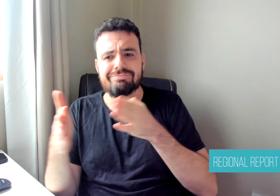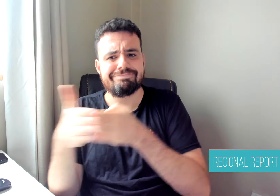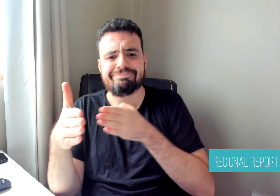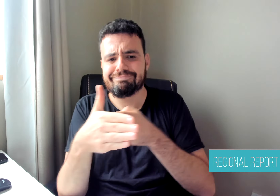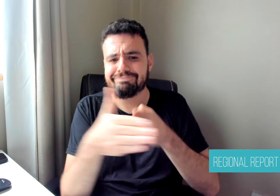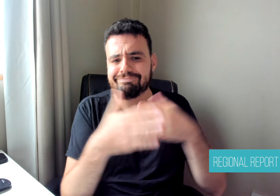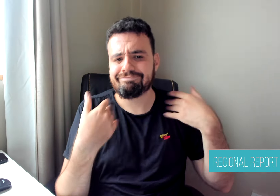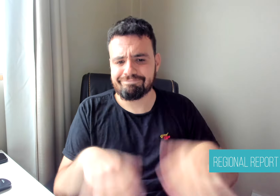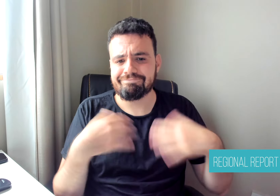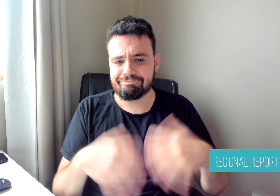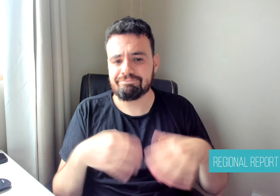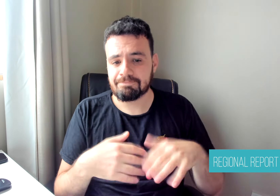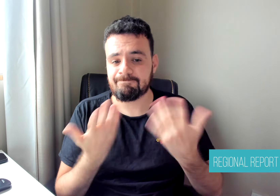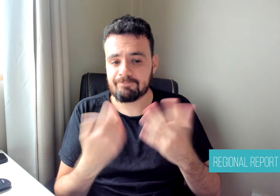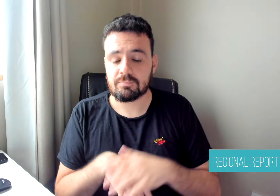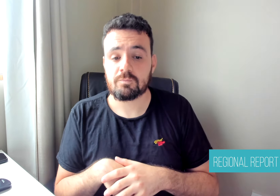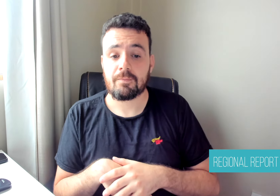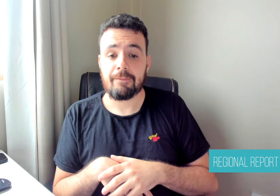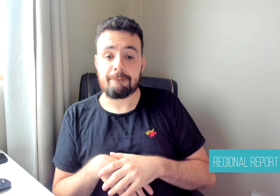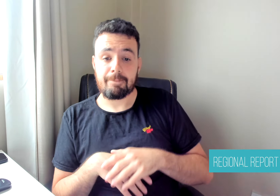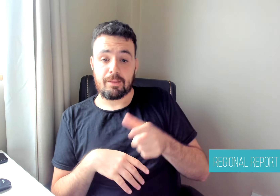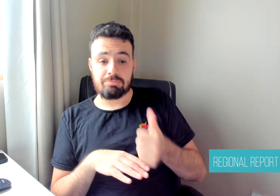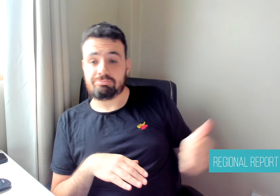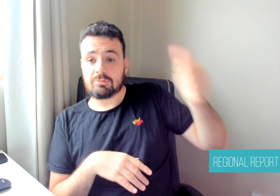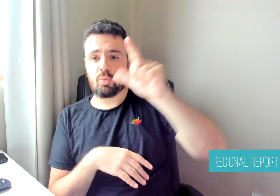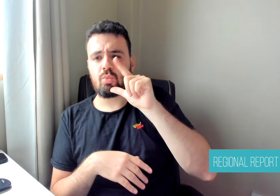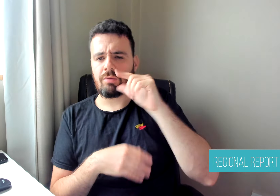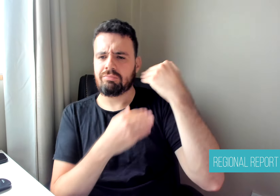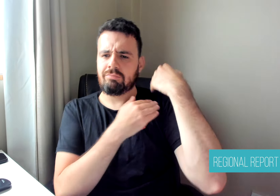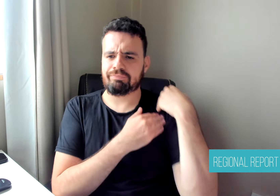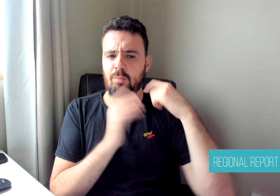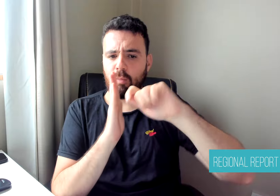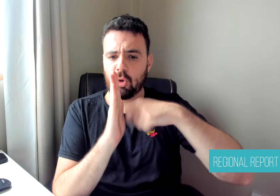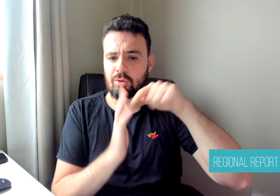from education to difficulty in accessing services and information,"